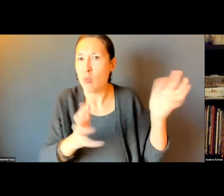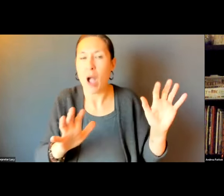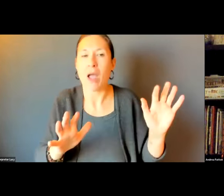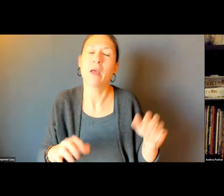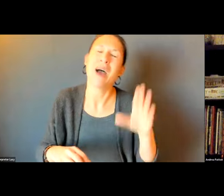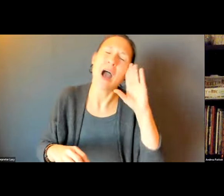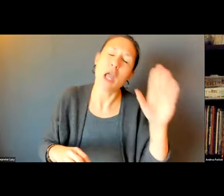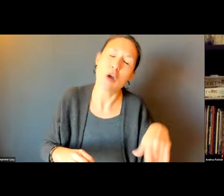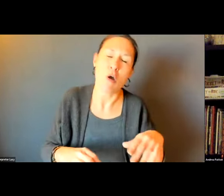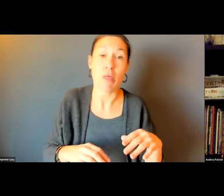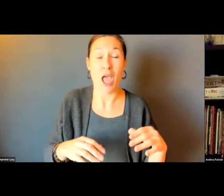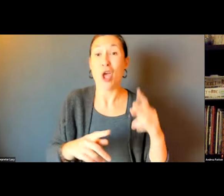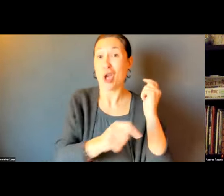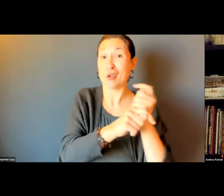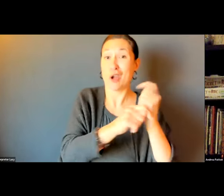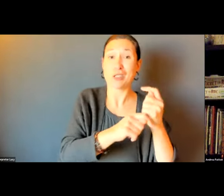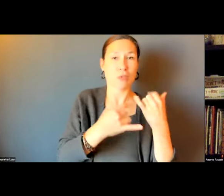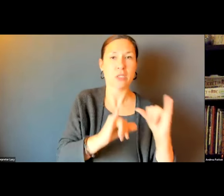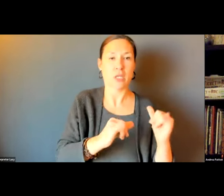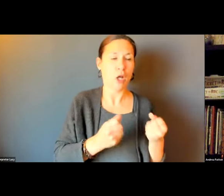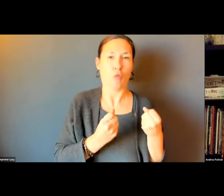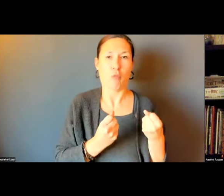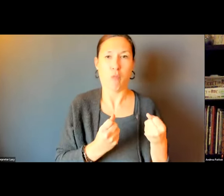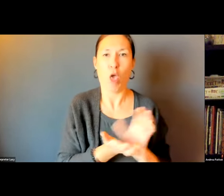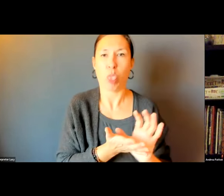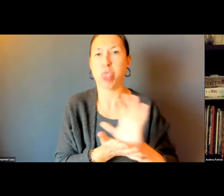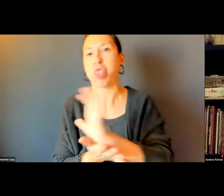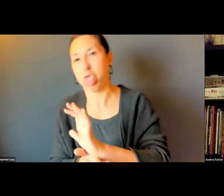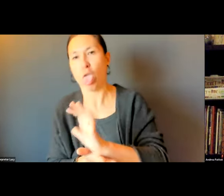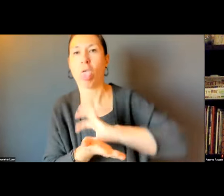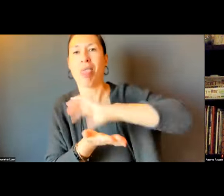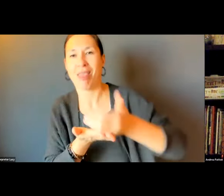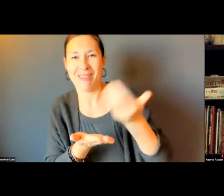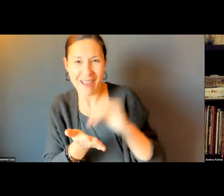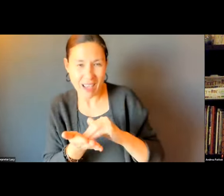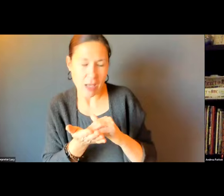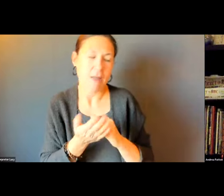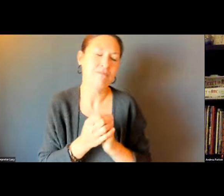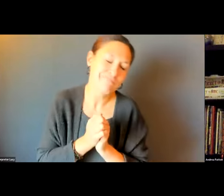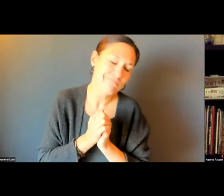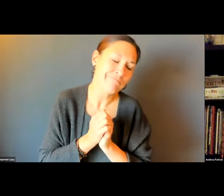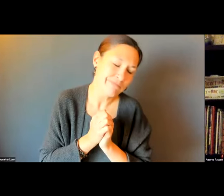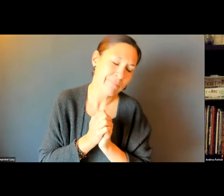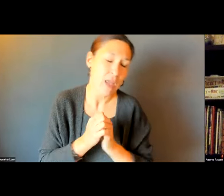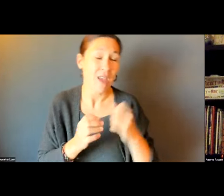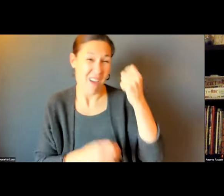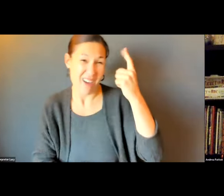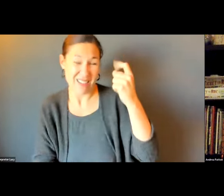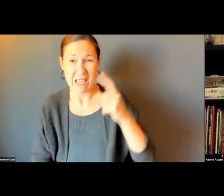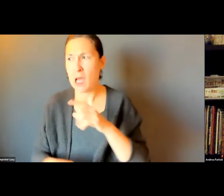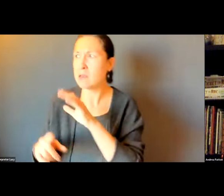AND I KNOW THIS CAN BE DIFFICULT BECAUSE PLOWS DO PUSH SNOW INTO THAT CORNER. AND SO THE CITY DOES ALWAYS